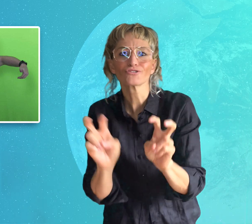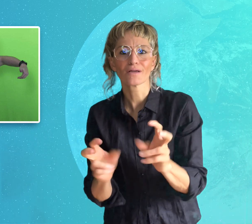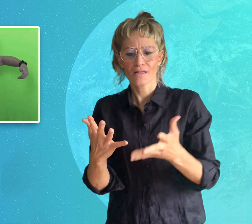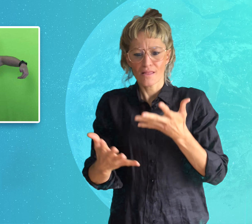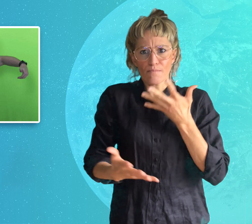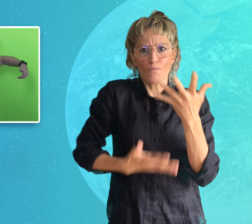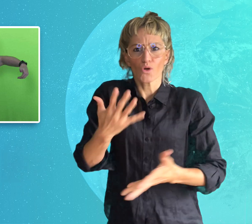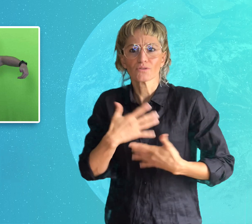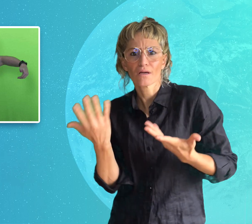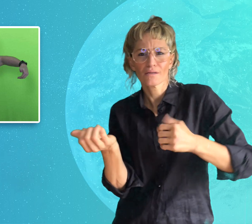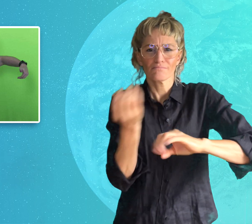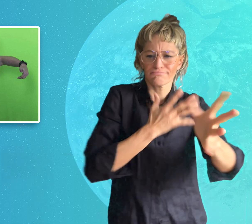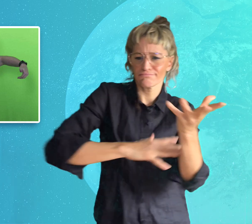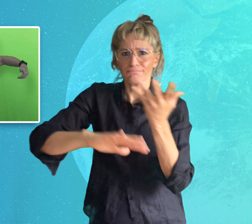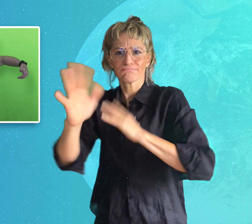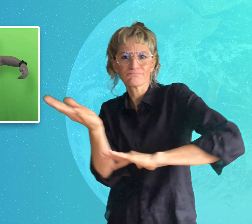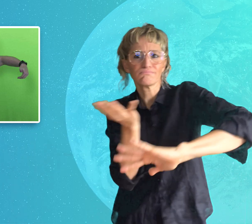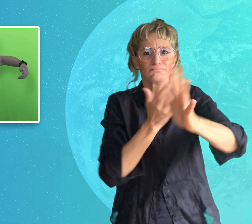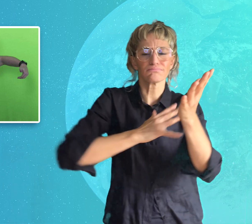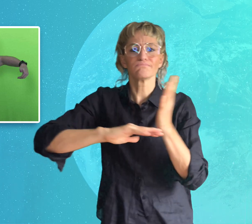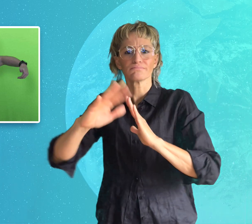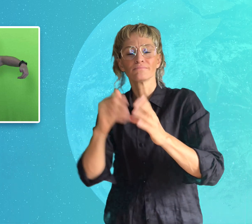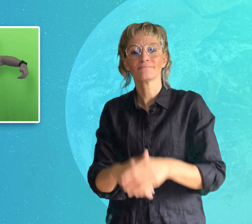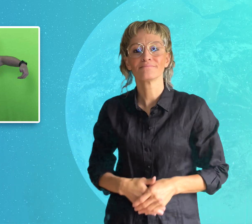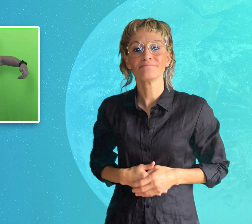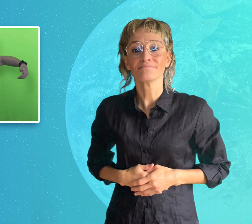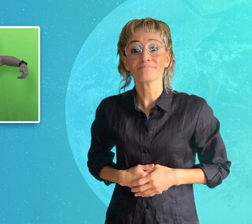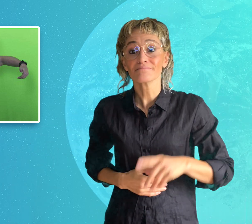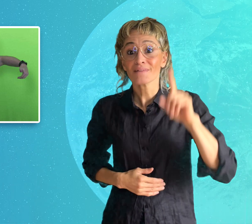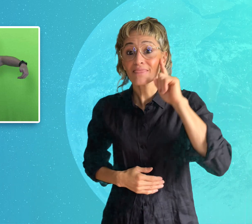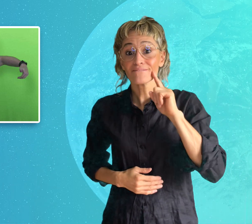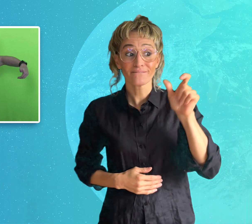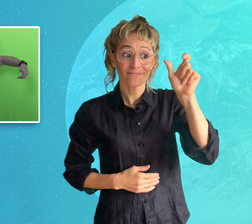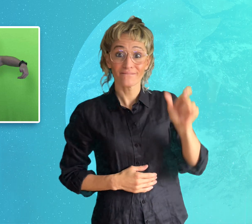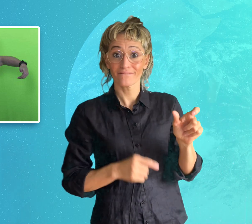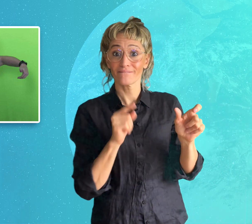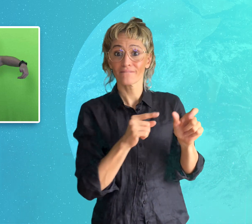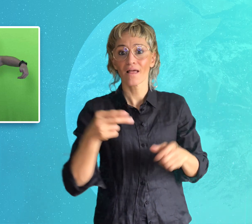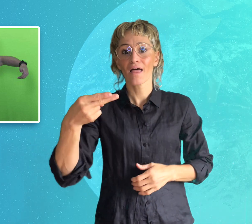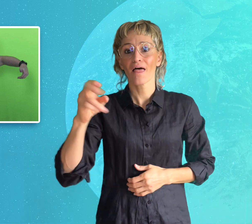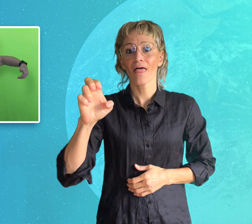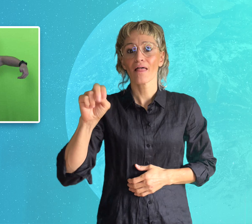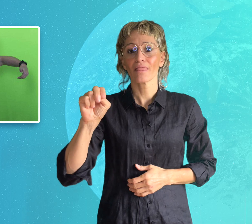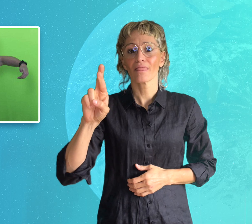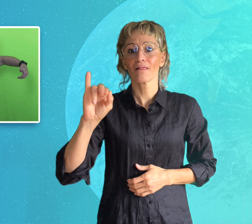For people like Henrique Miranda Martins, who is Deaf,